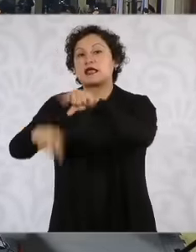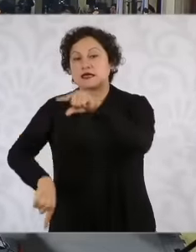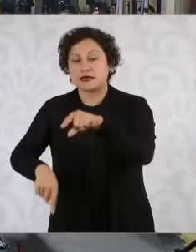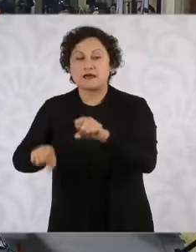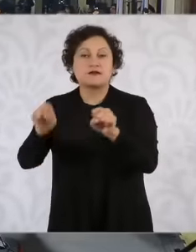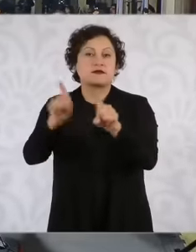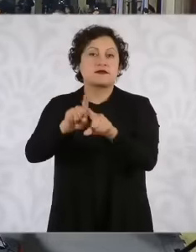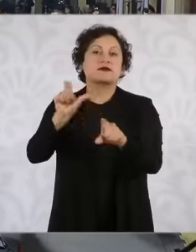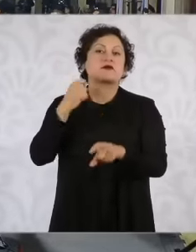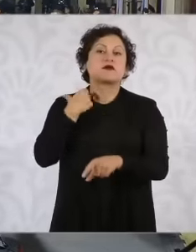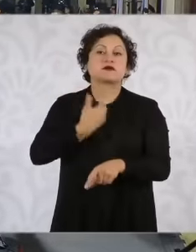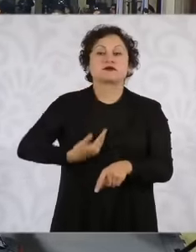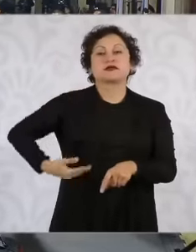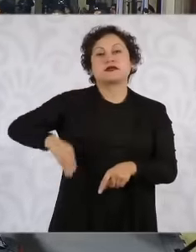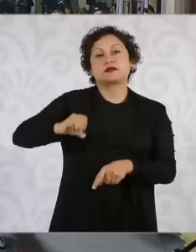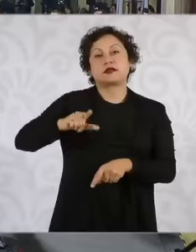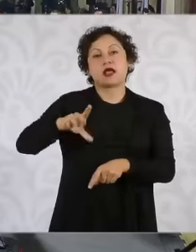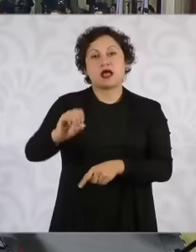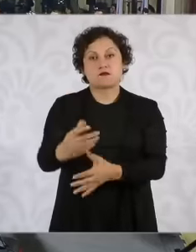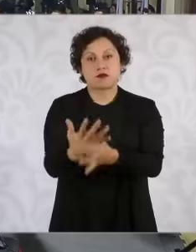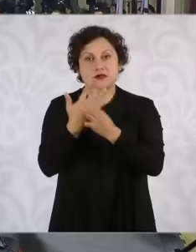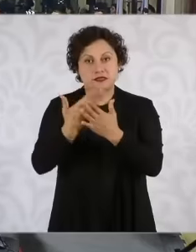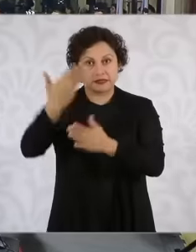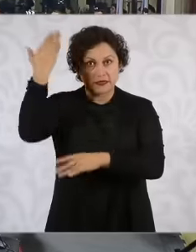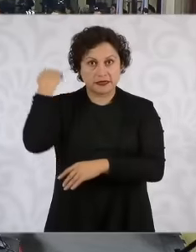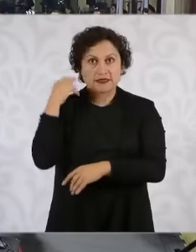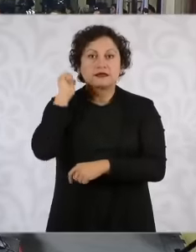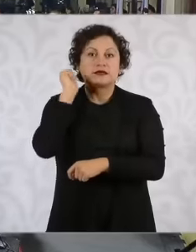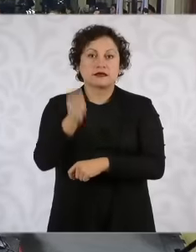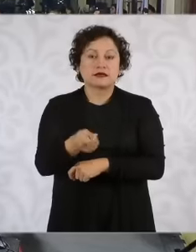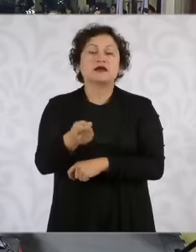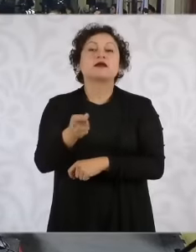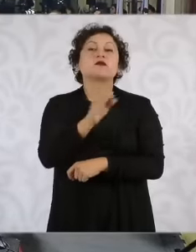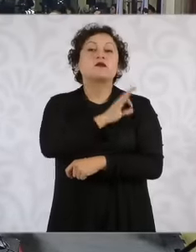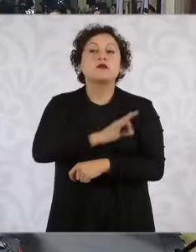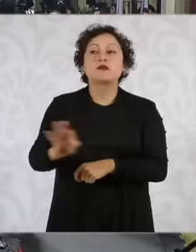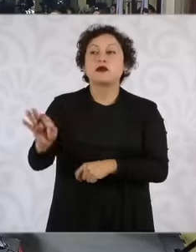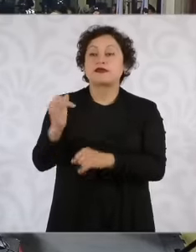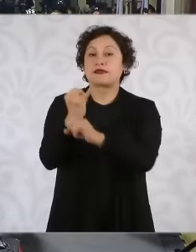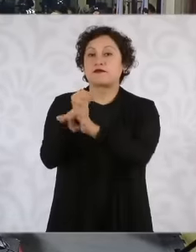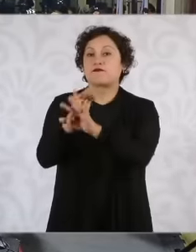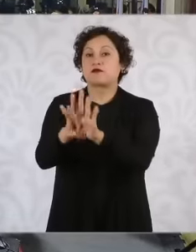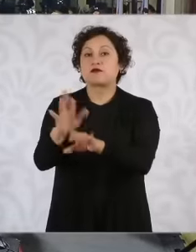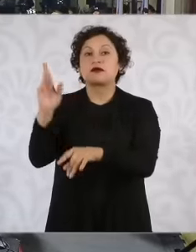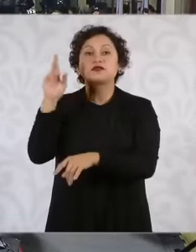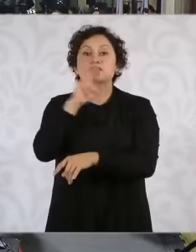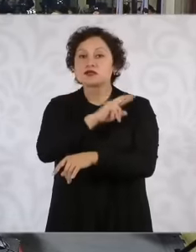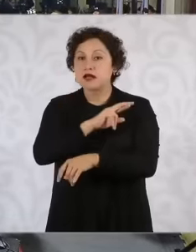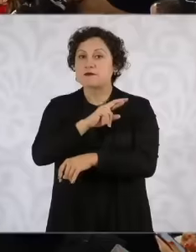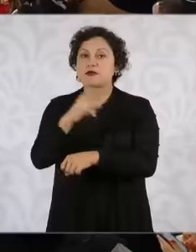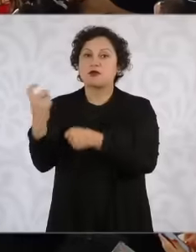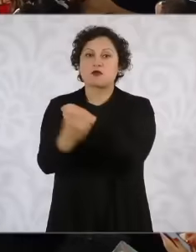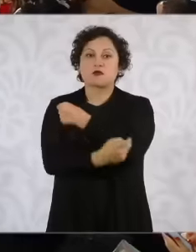López Obrador said that the information could be declassified in Fast Track and we could know